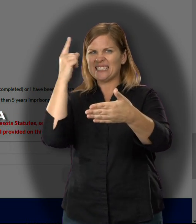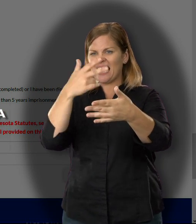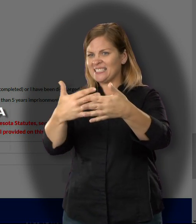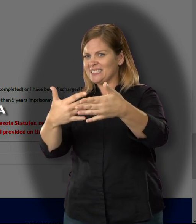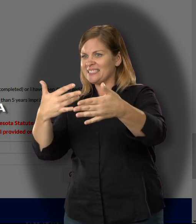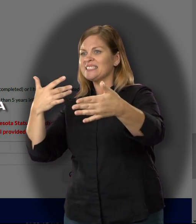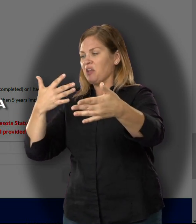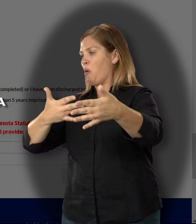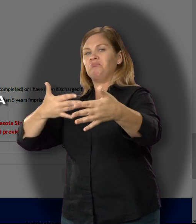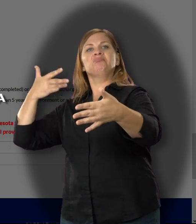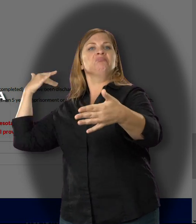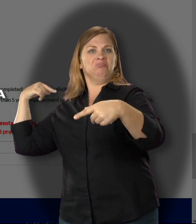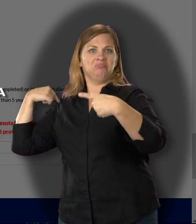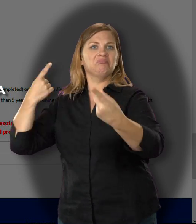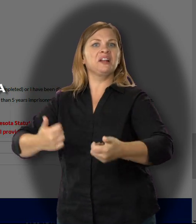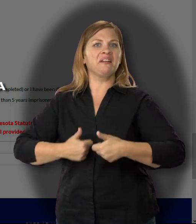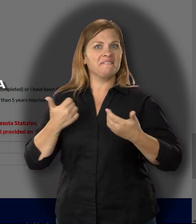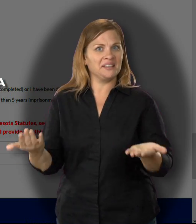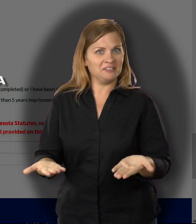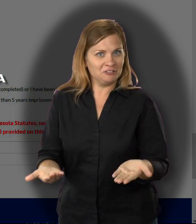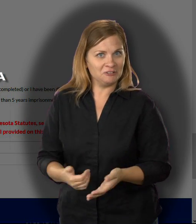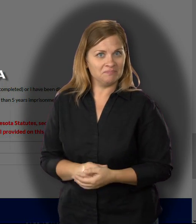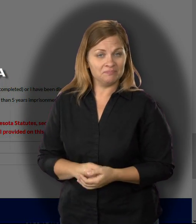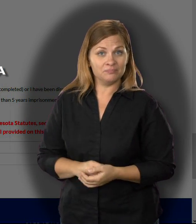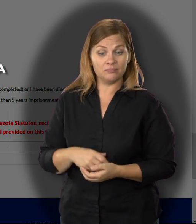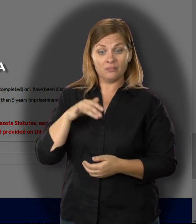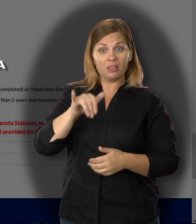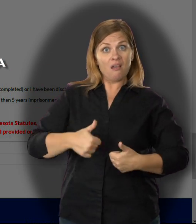maintain residence at the address given on the registration form;